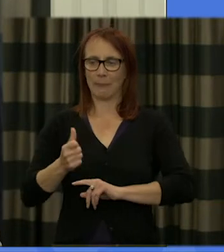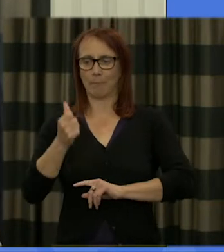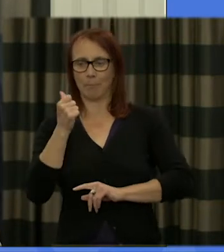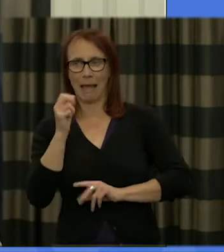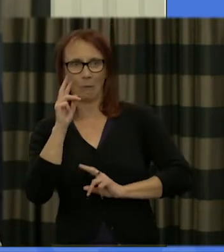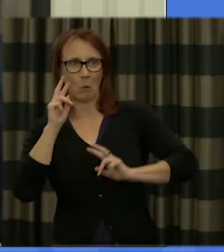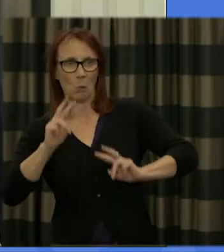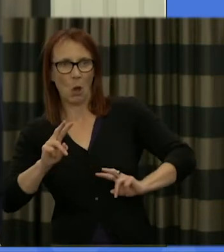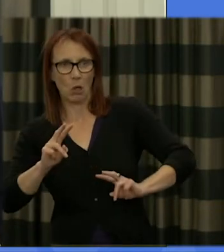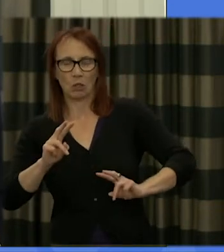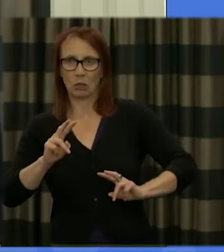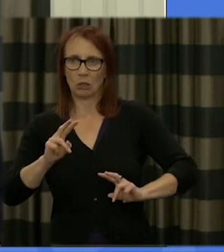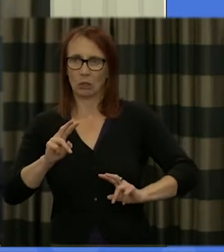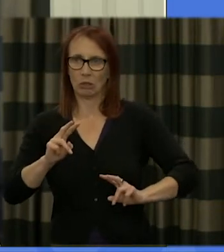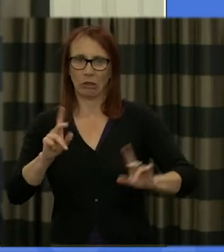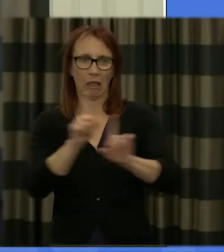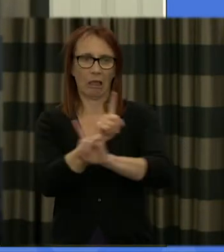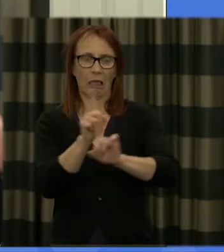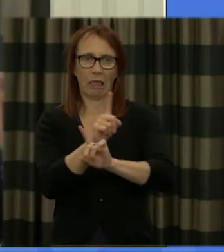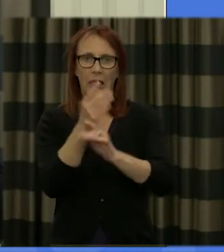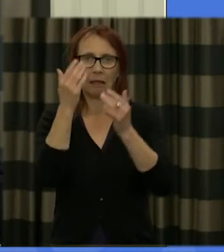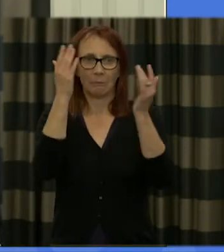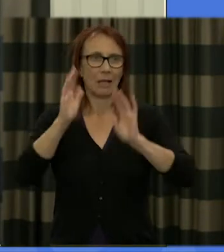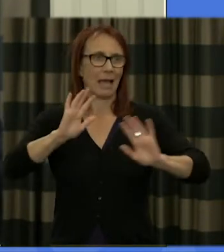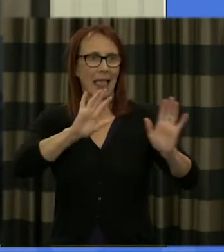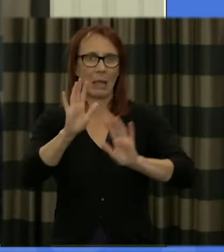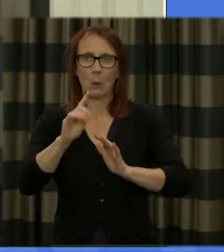you and maybe you see us from time to time so I am John Stark I just want to